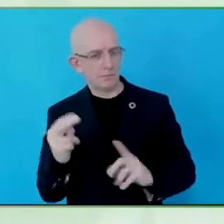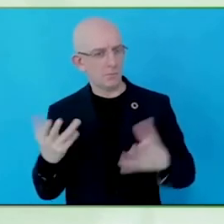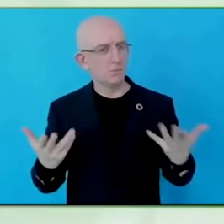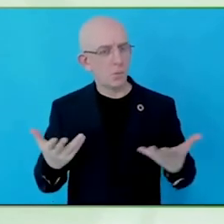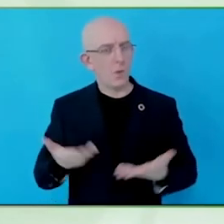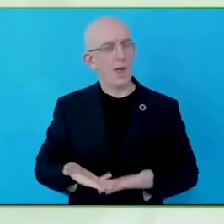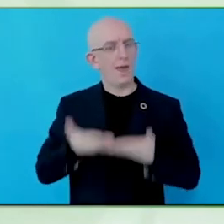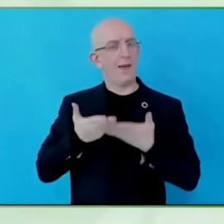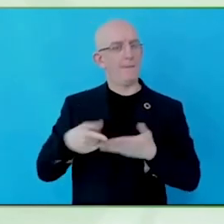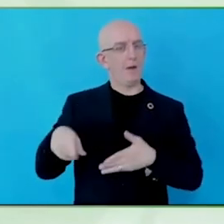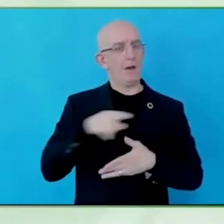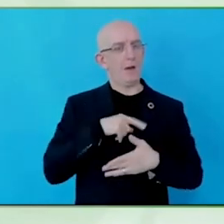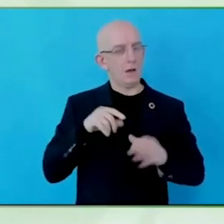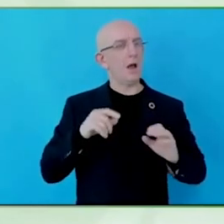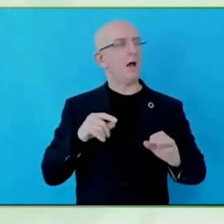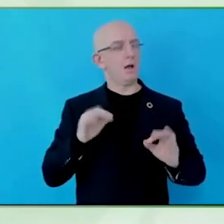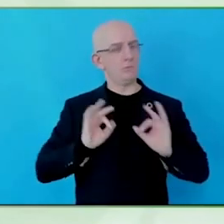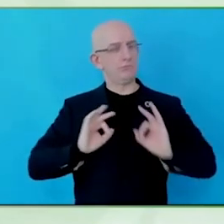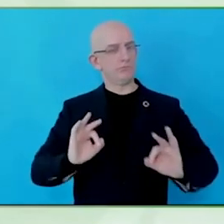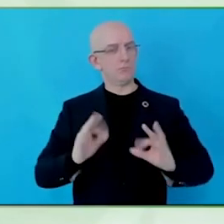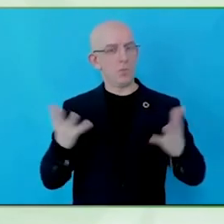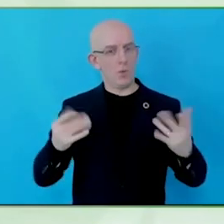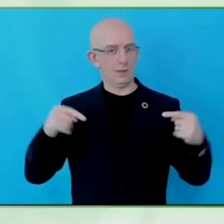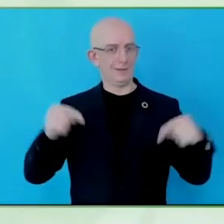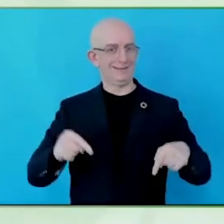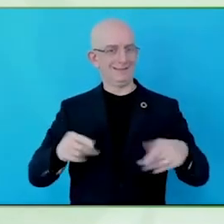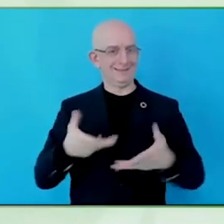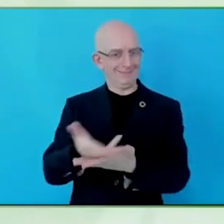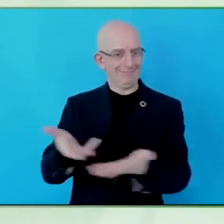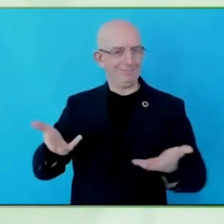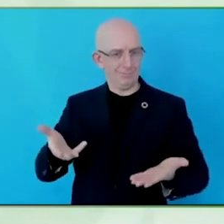in about – I am looking at Josh here – five weeks time? Yes.